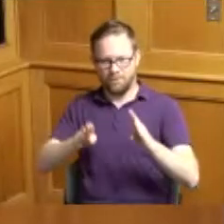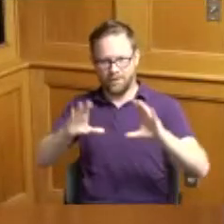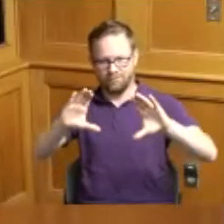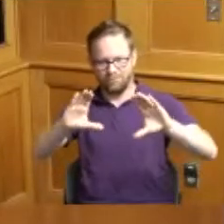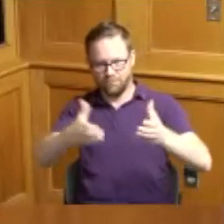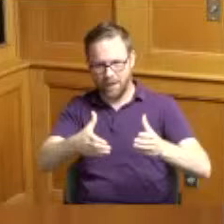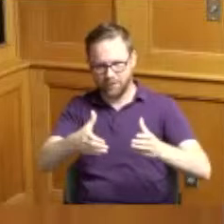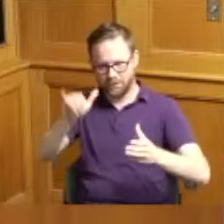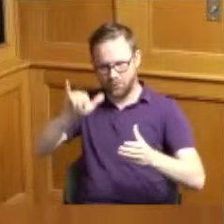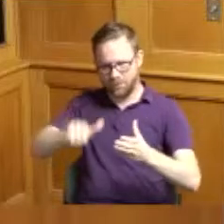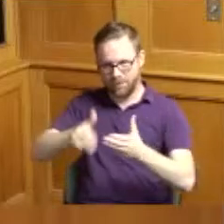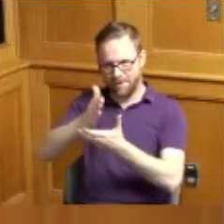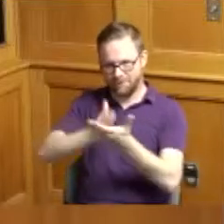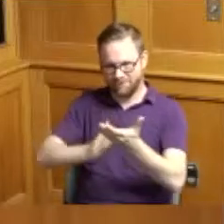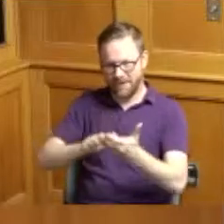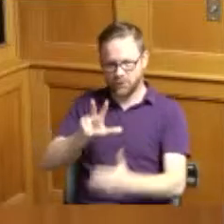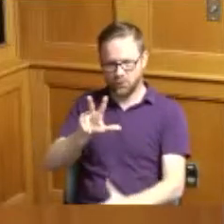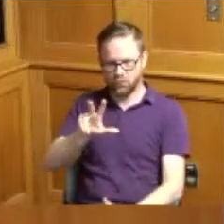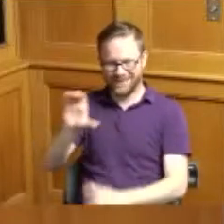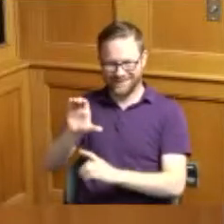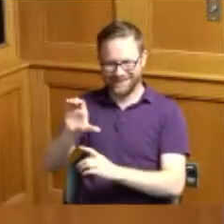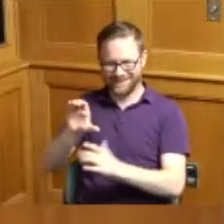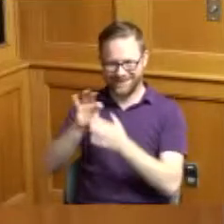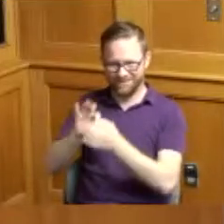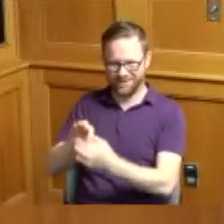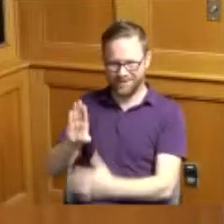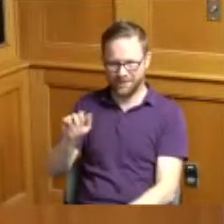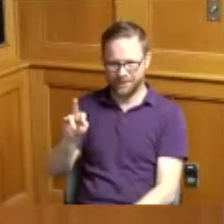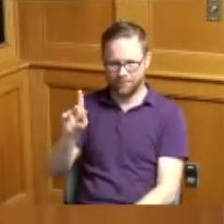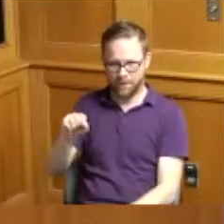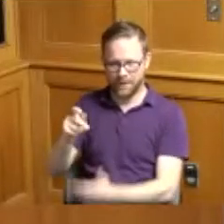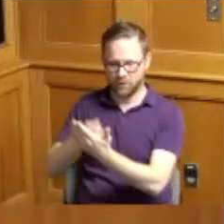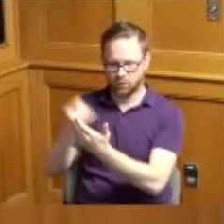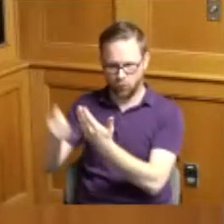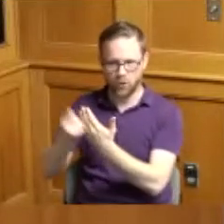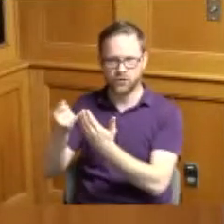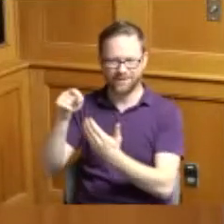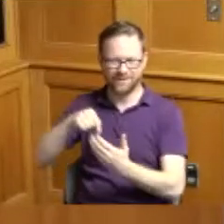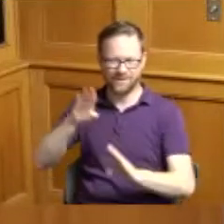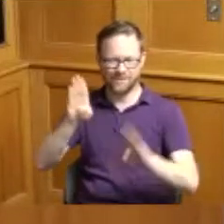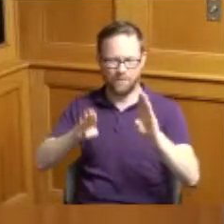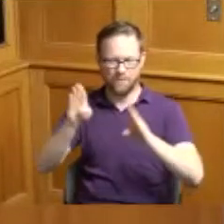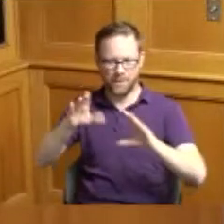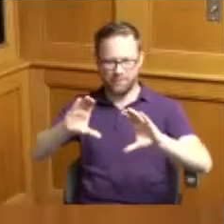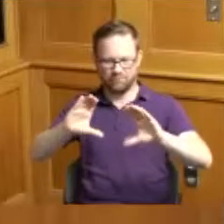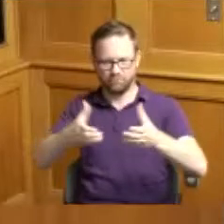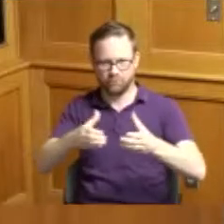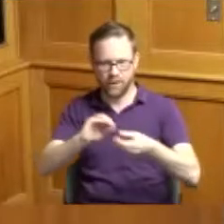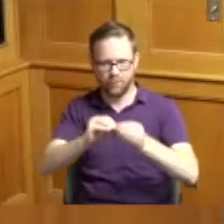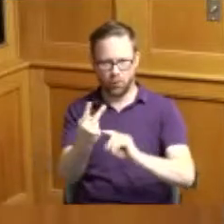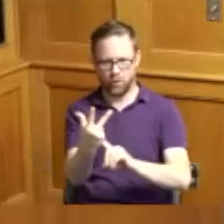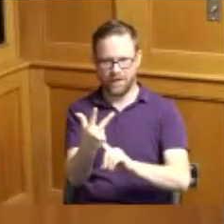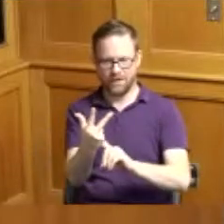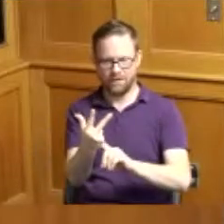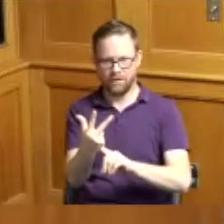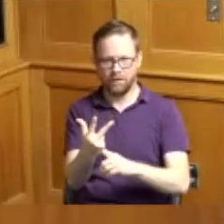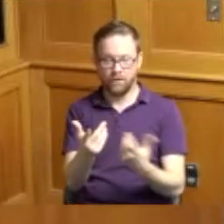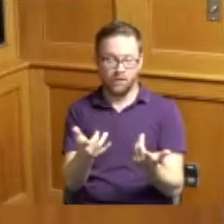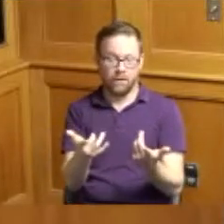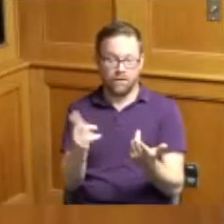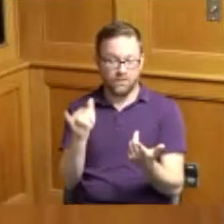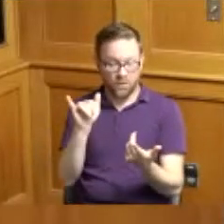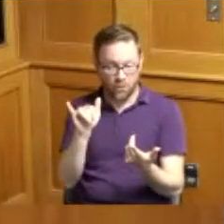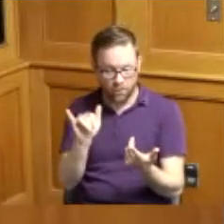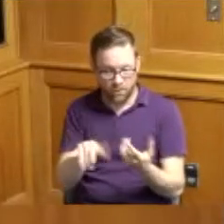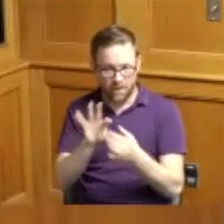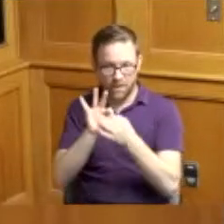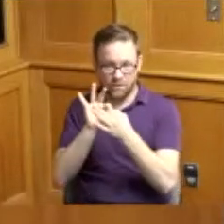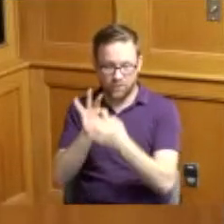the banks project phase 3C the package three which is the essentially the it pertains specifically to